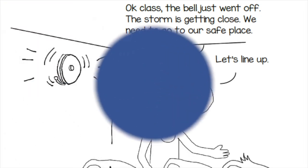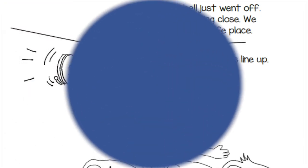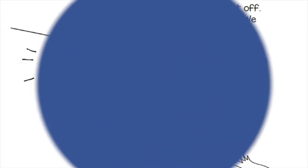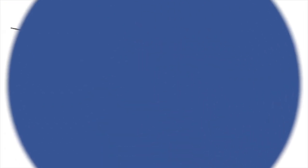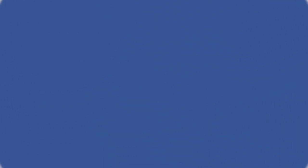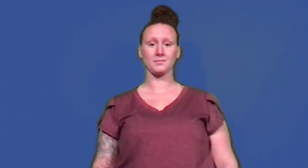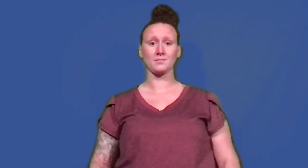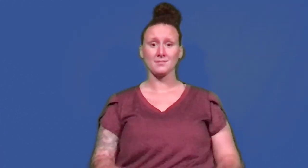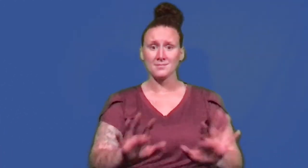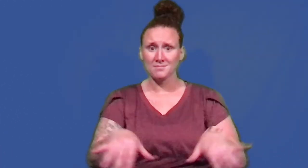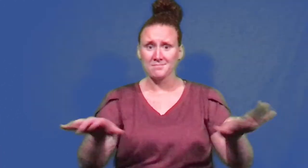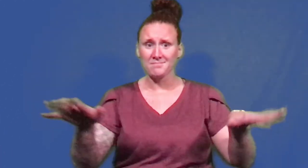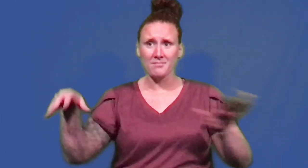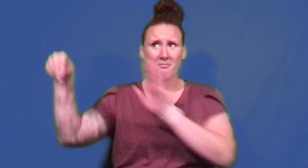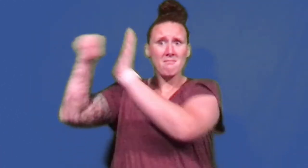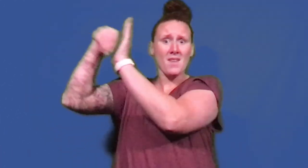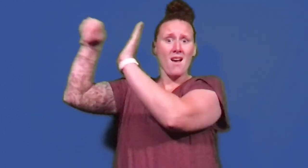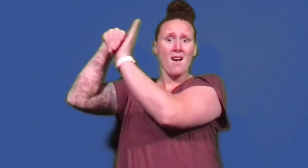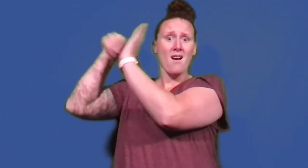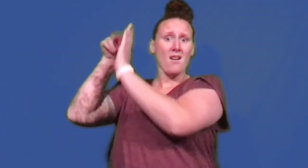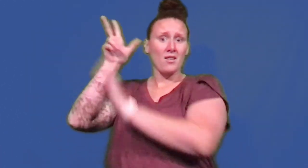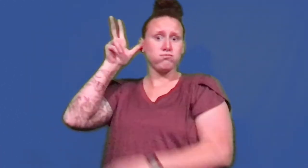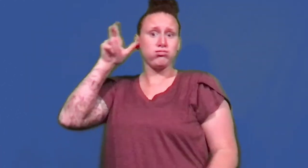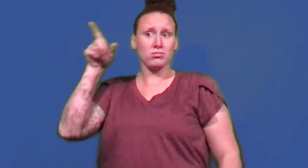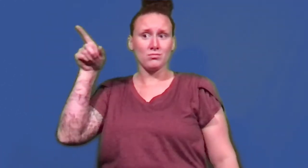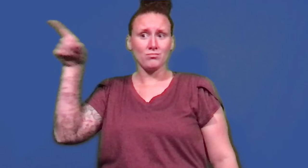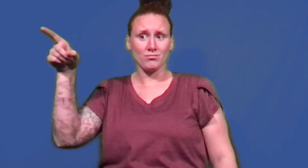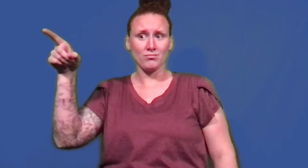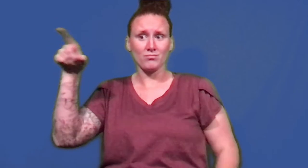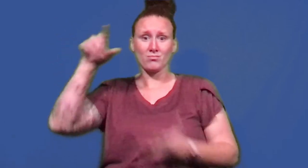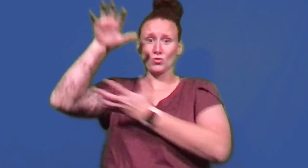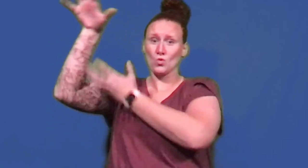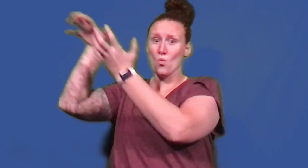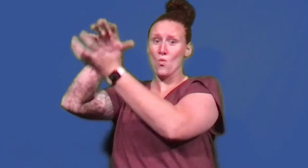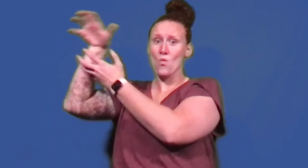Okay class, the bell just went off.